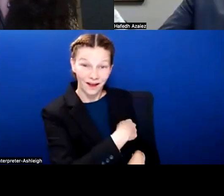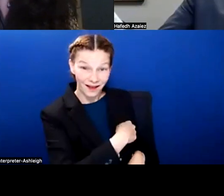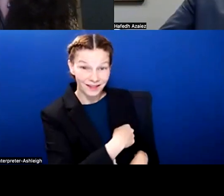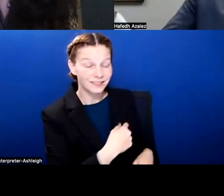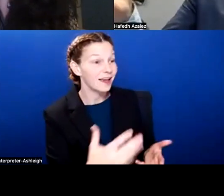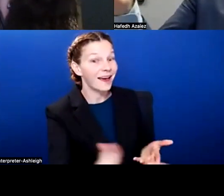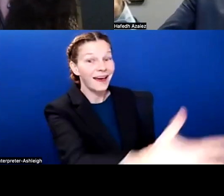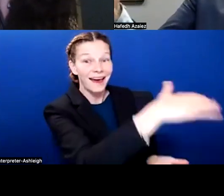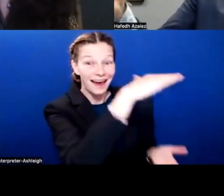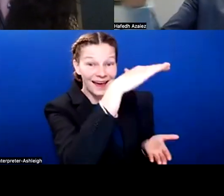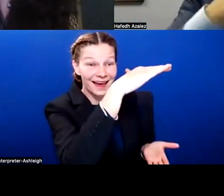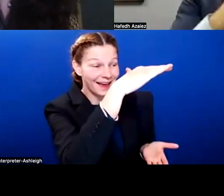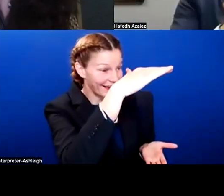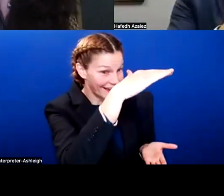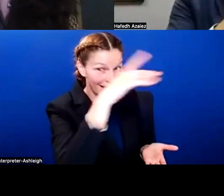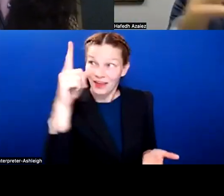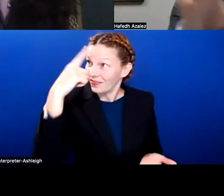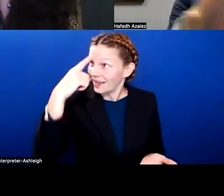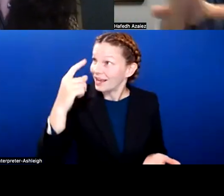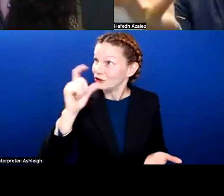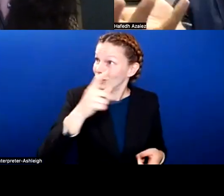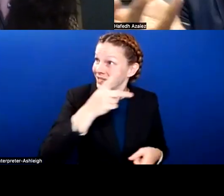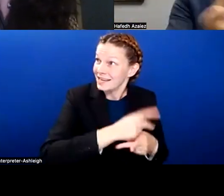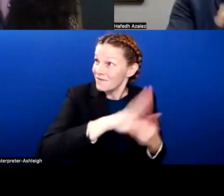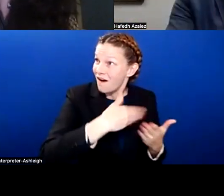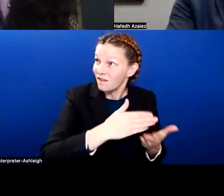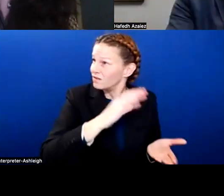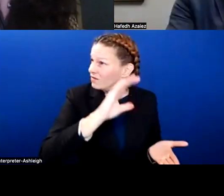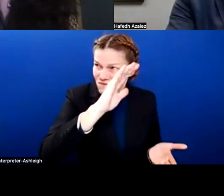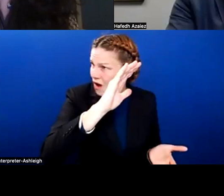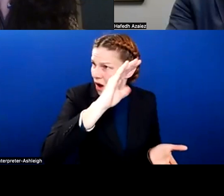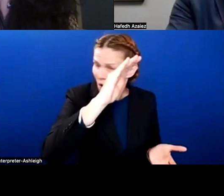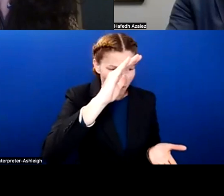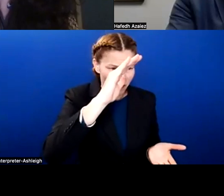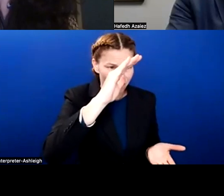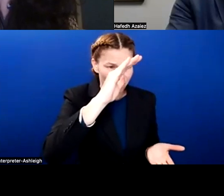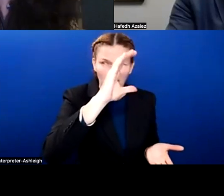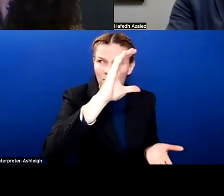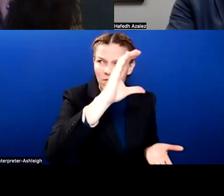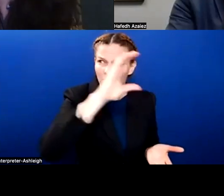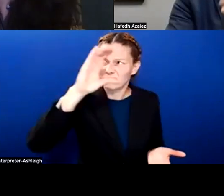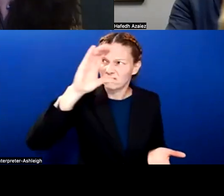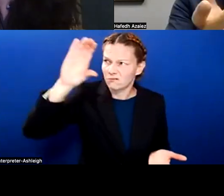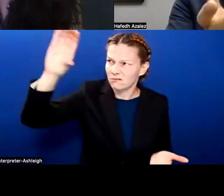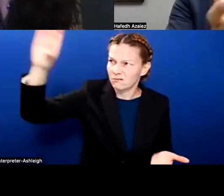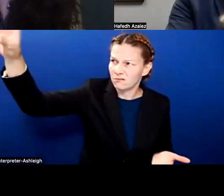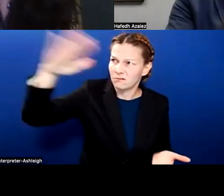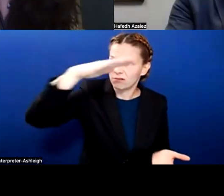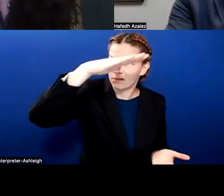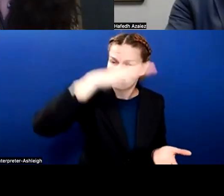there may be situation where the state is sending them money to compensate for that lack of tax money collected